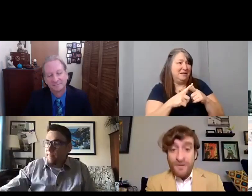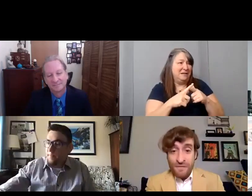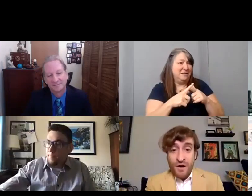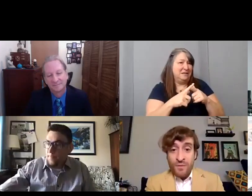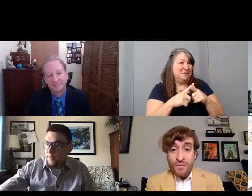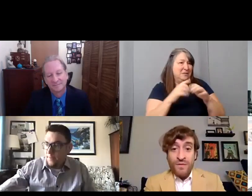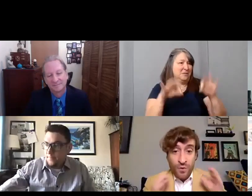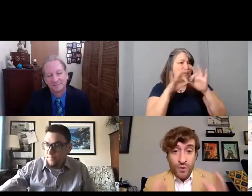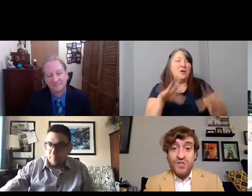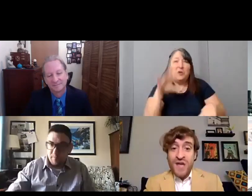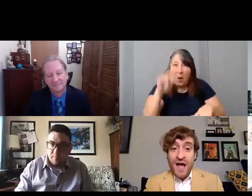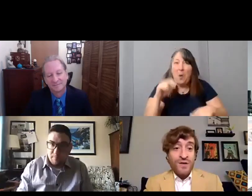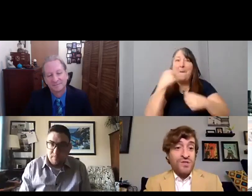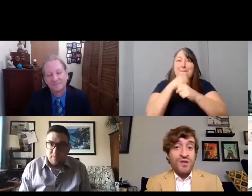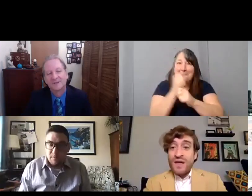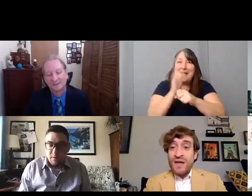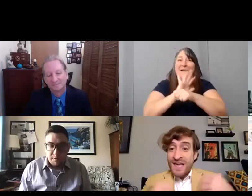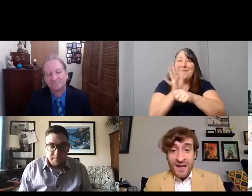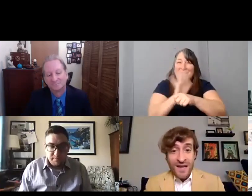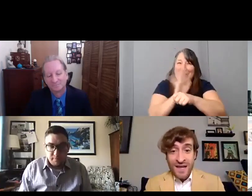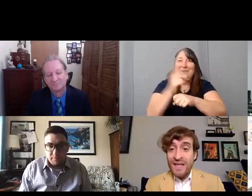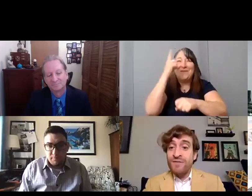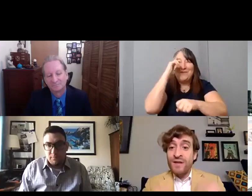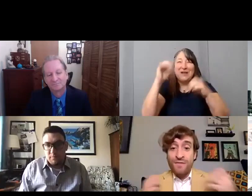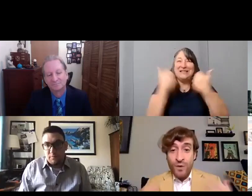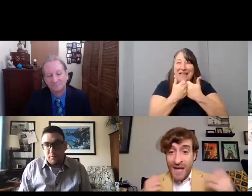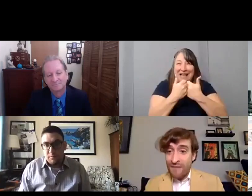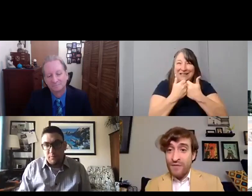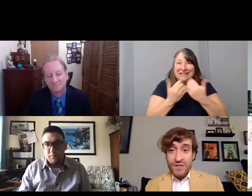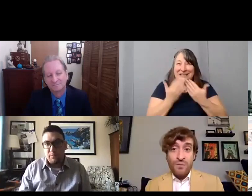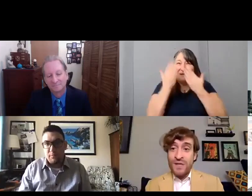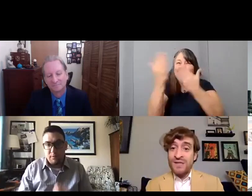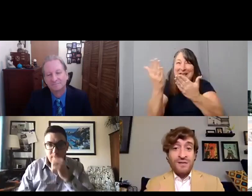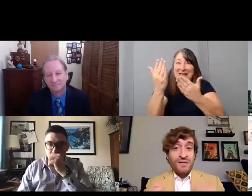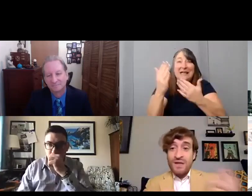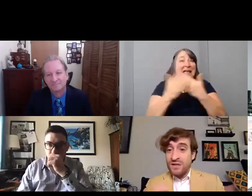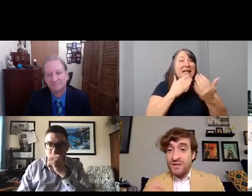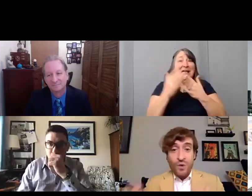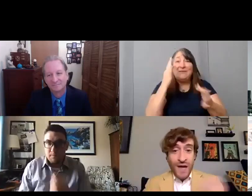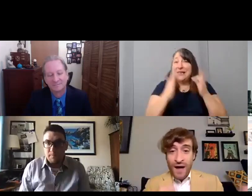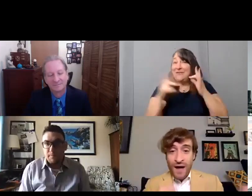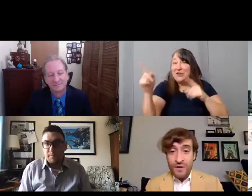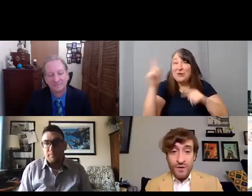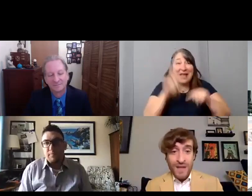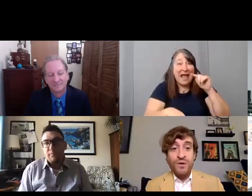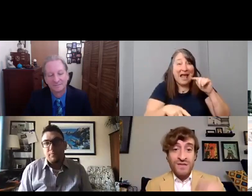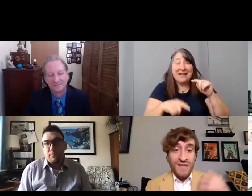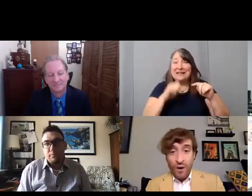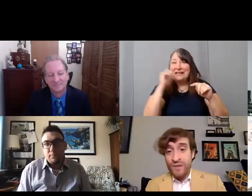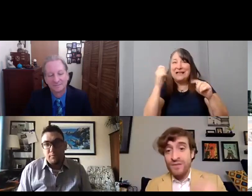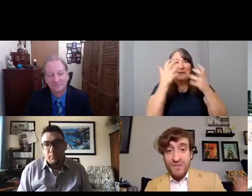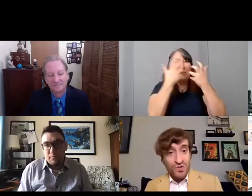for the challenge. Get it in. Even if you can't for some reason… It doesn't work out for you to be able to take part in this year's challenge